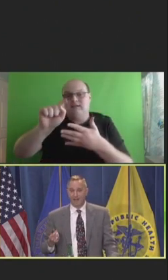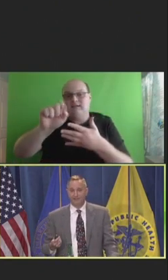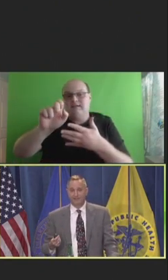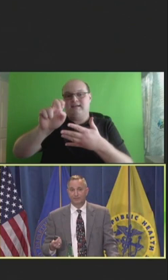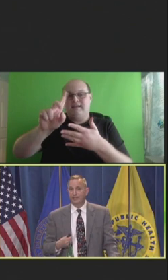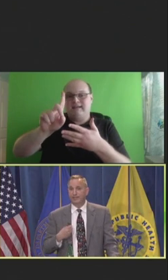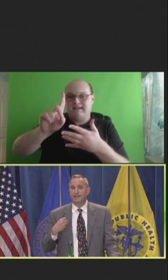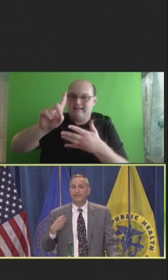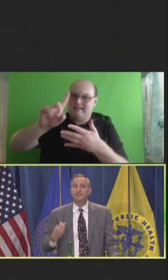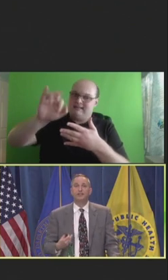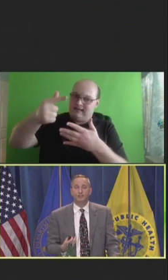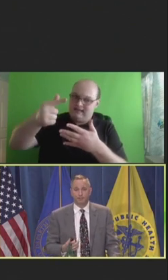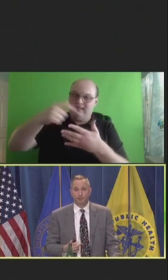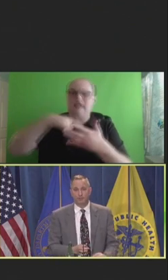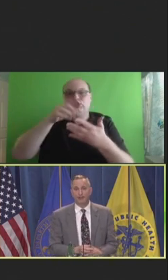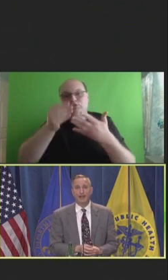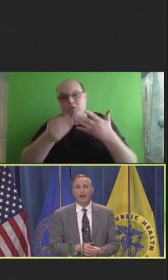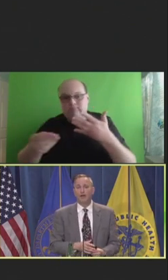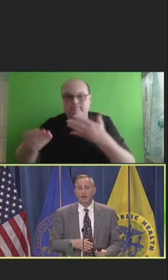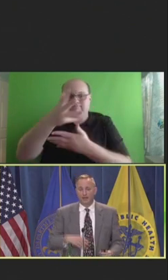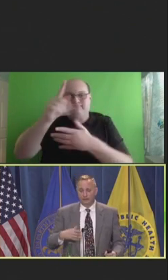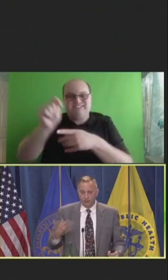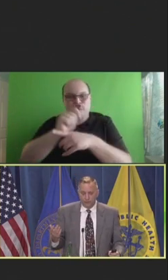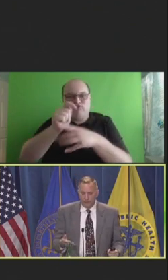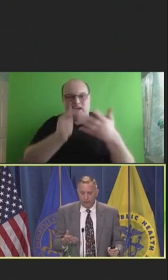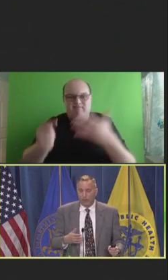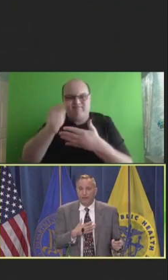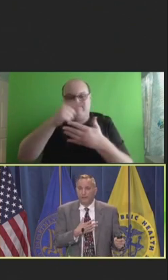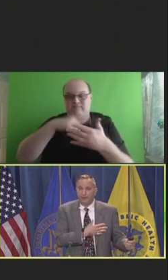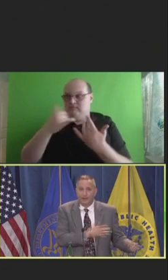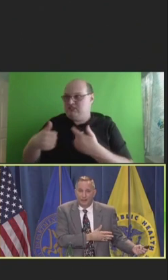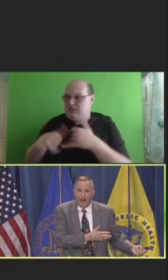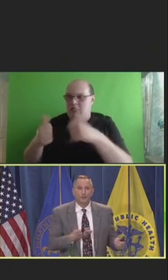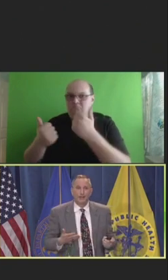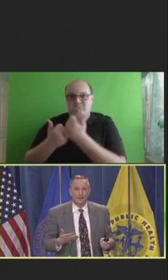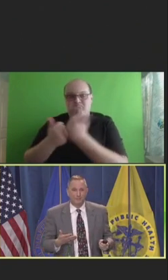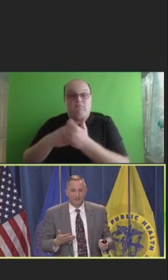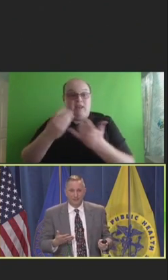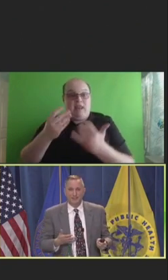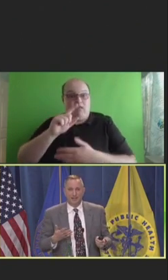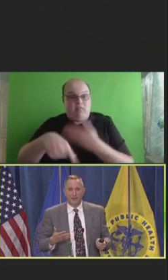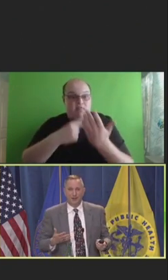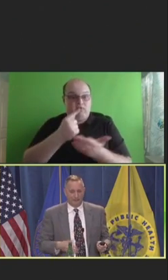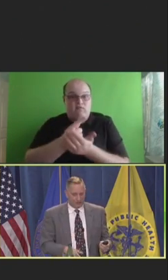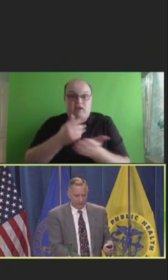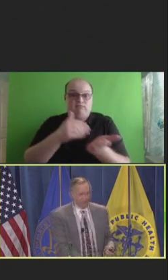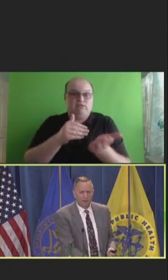And we need to continue to be supported. Right now, if you -- you know, the graduating physicians and healthcare providers are completely